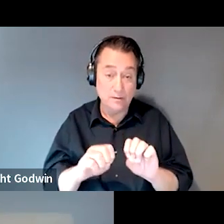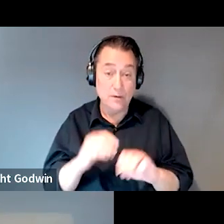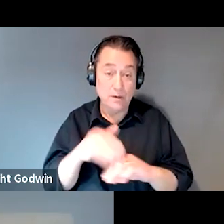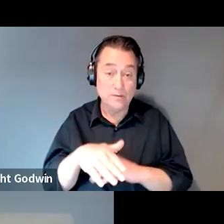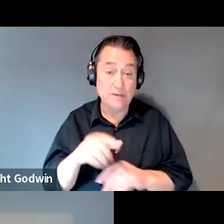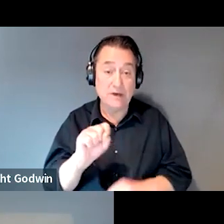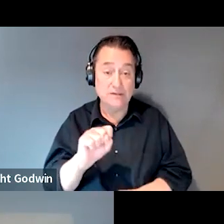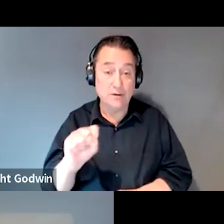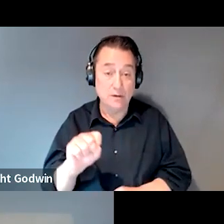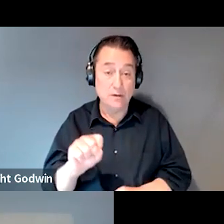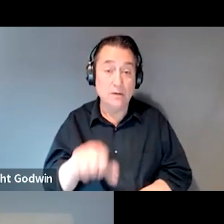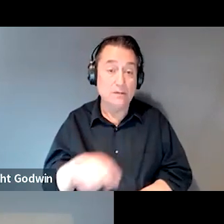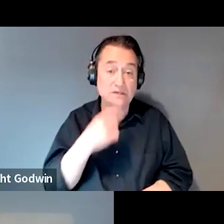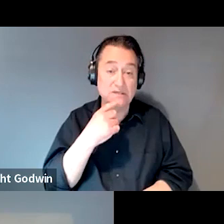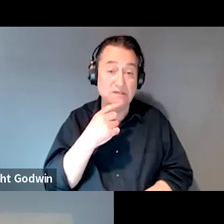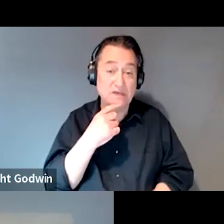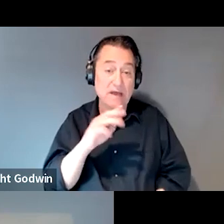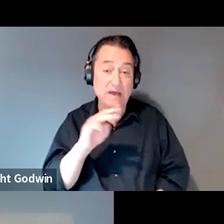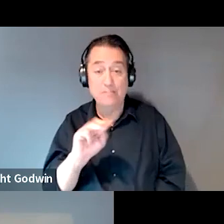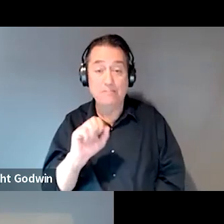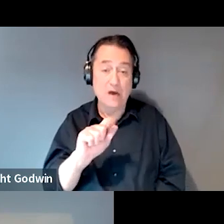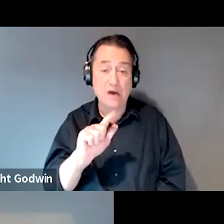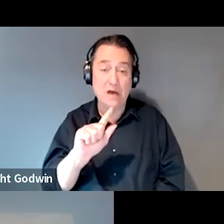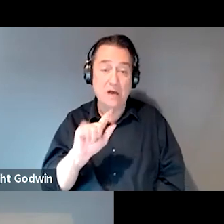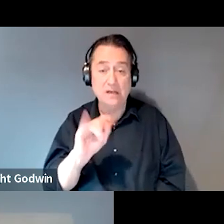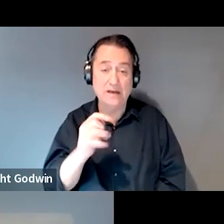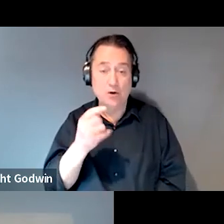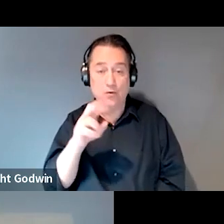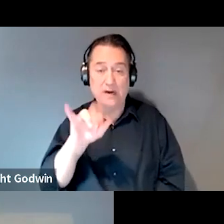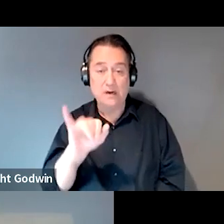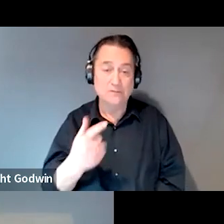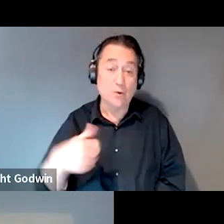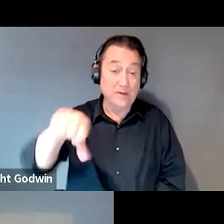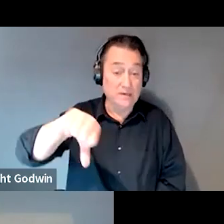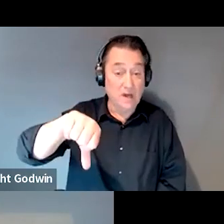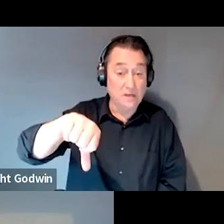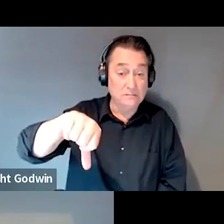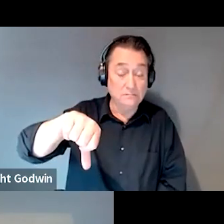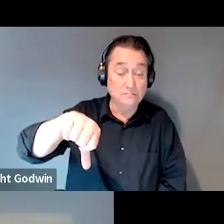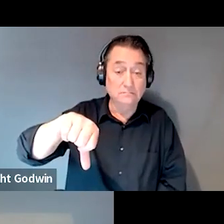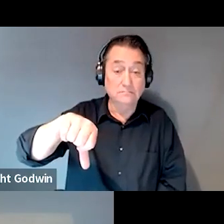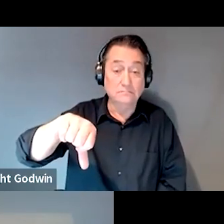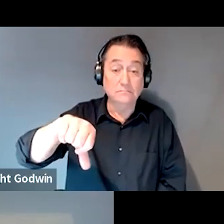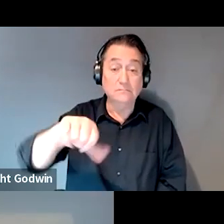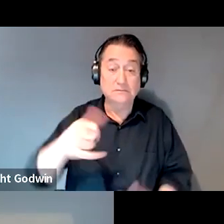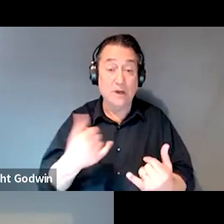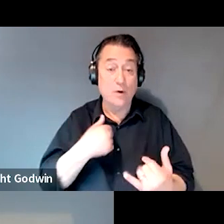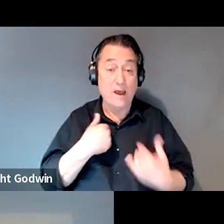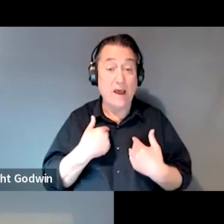he was malingering. And so, he was denied so now that I have it, I found that there are special ed records and it's in Georgia,